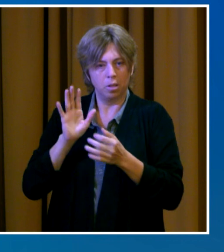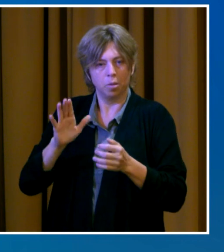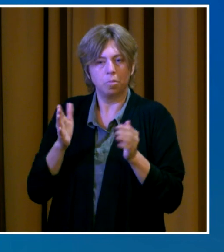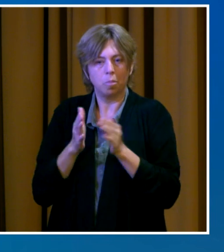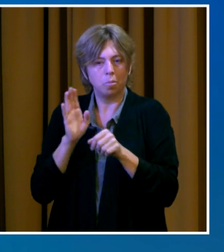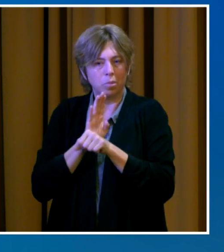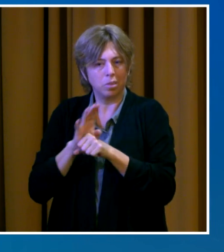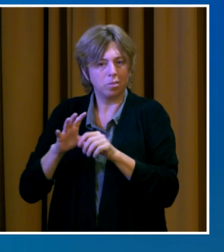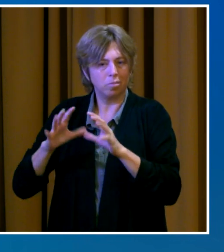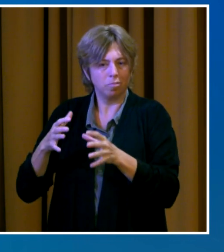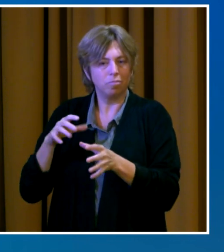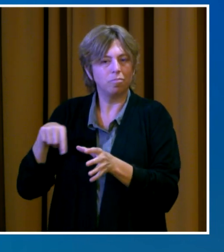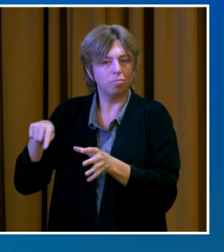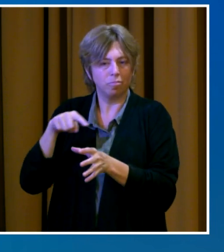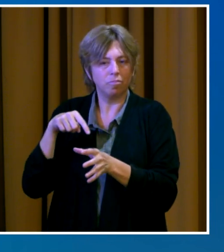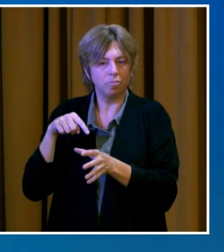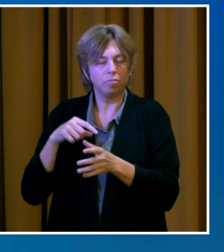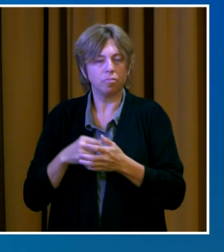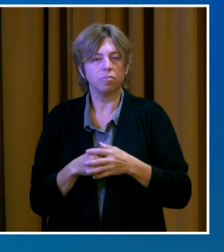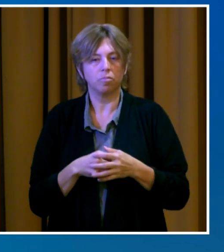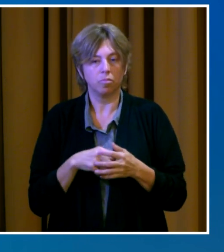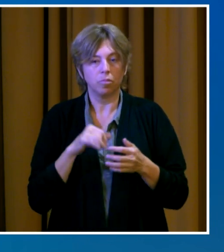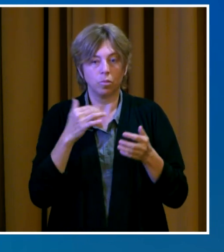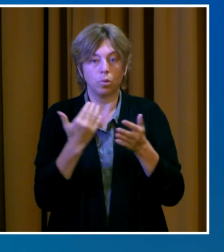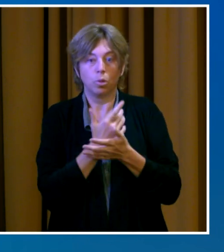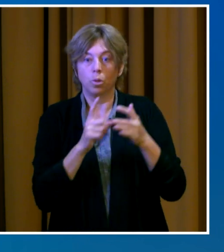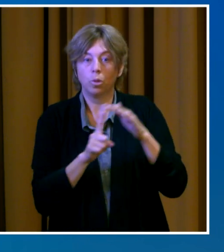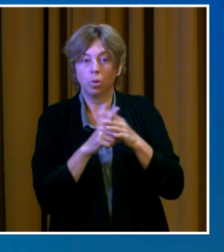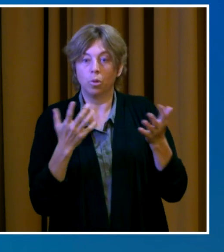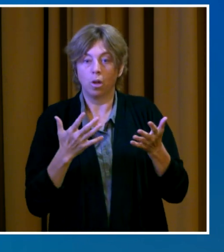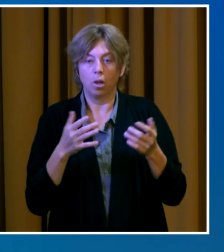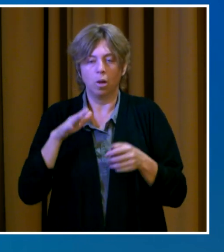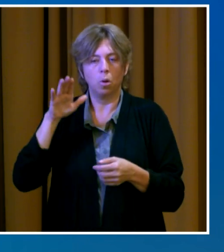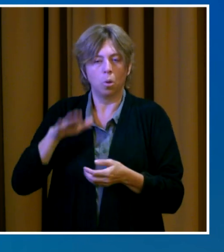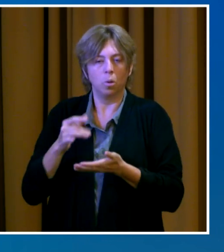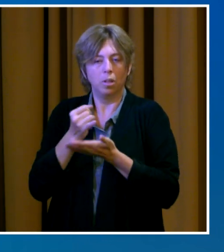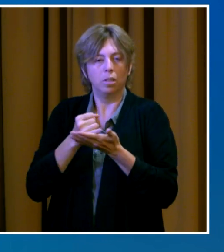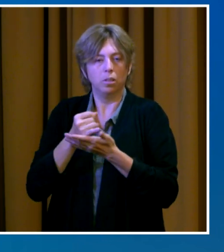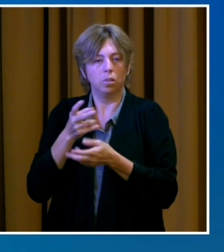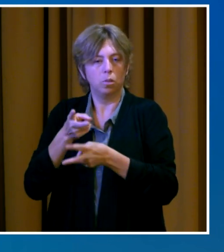interest loan option offered through the Washington State Department of Commerce.